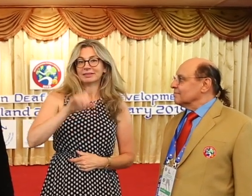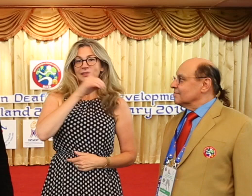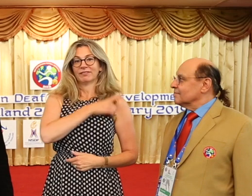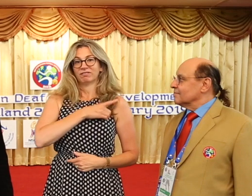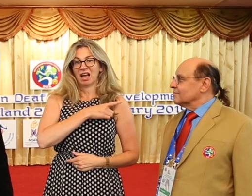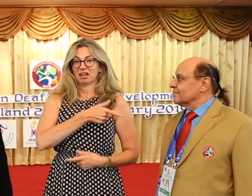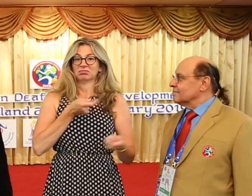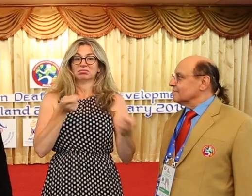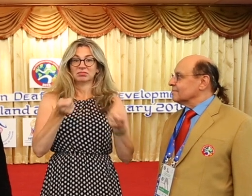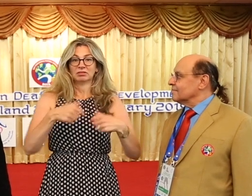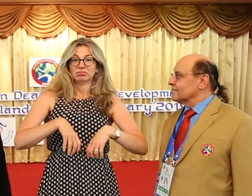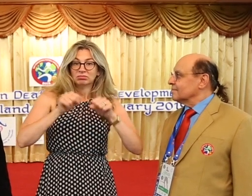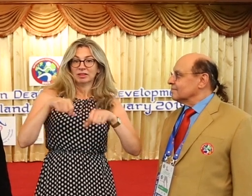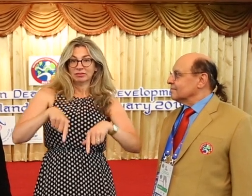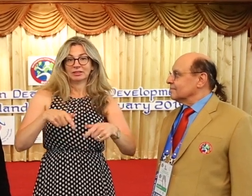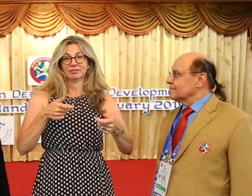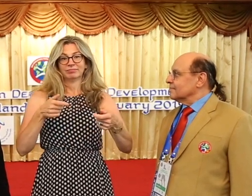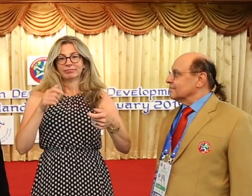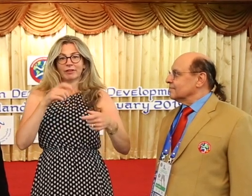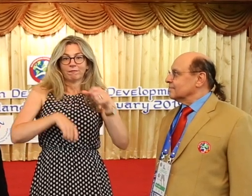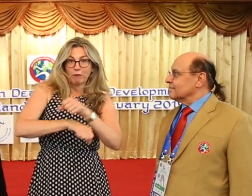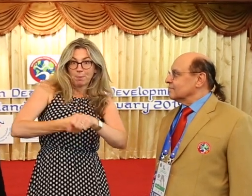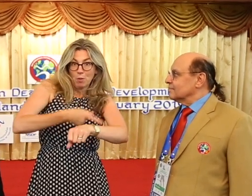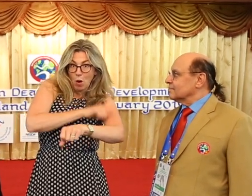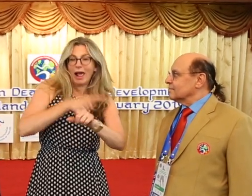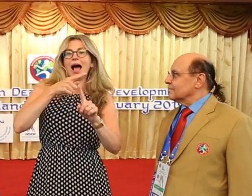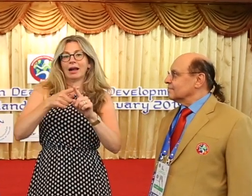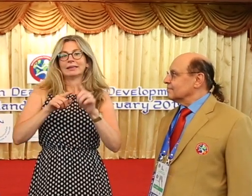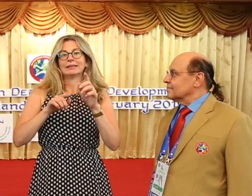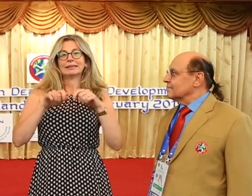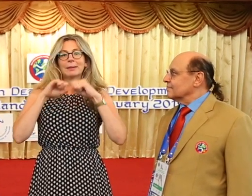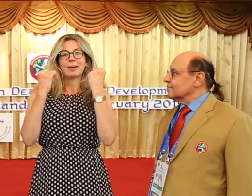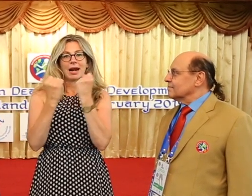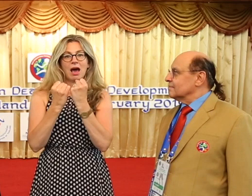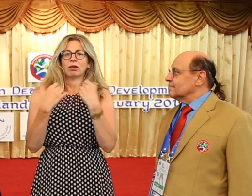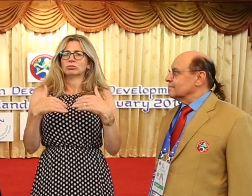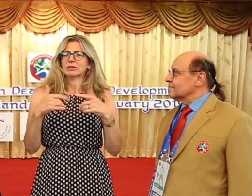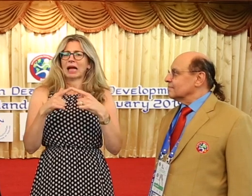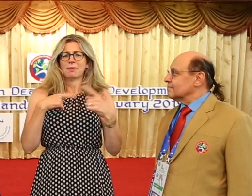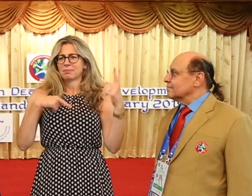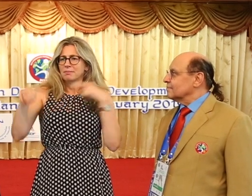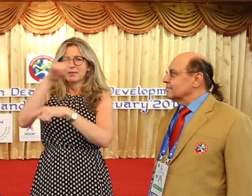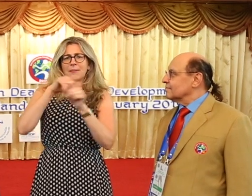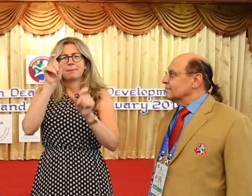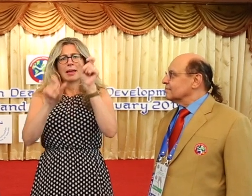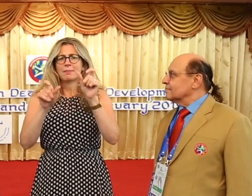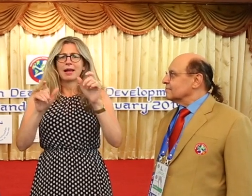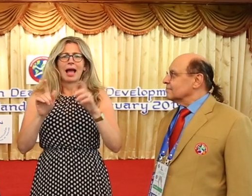DIFA organized and held this football seminar on topical issues of development, which was very positive and